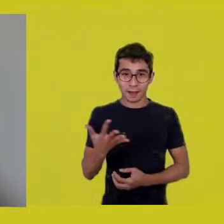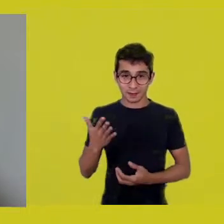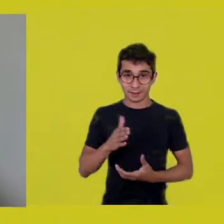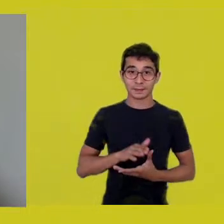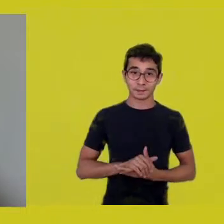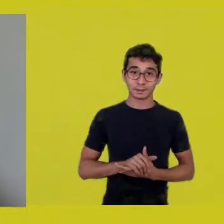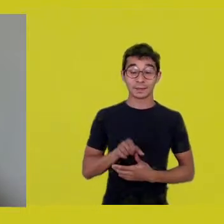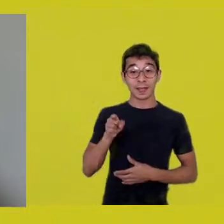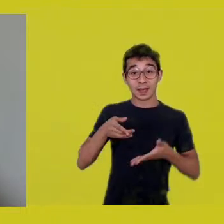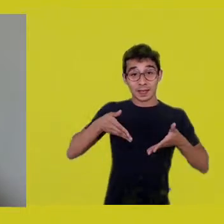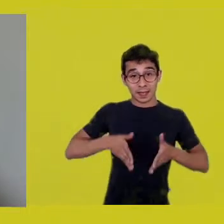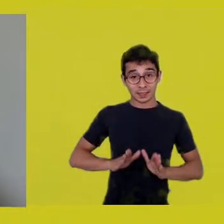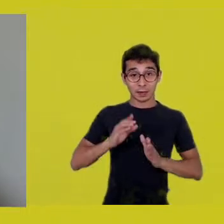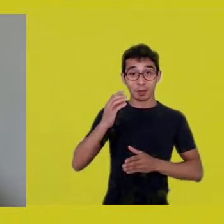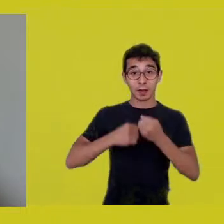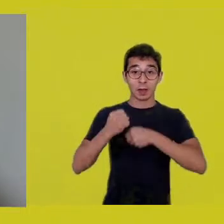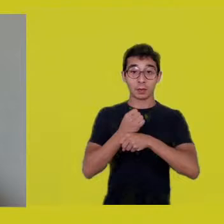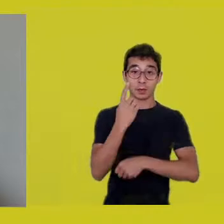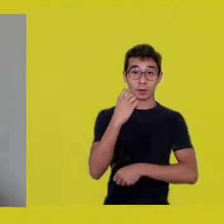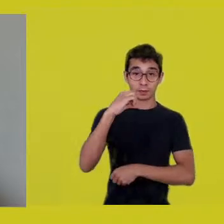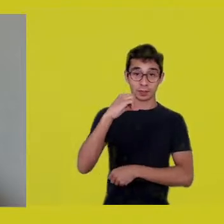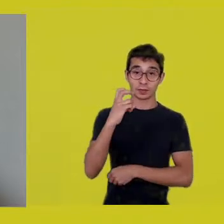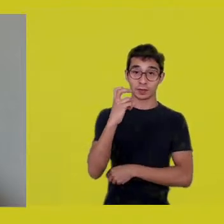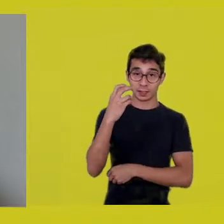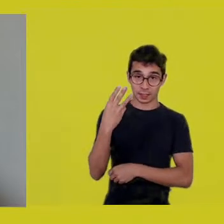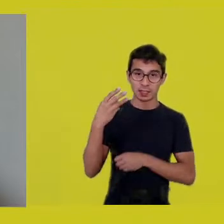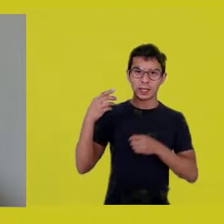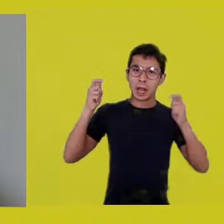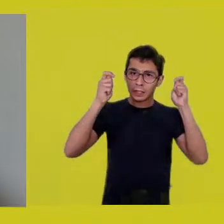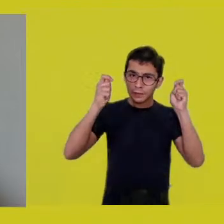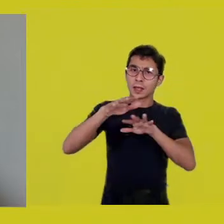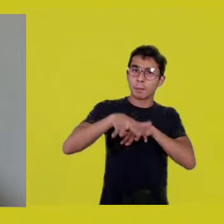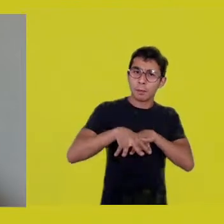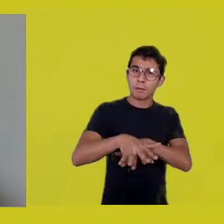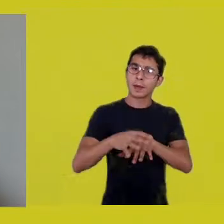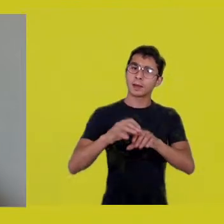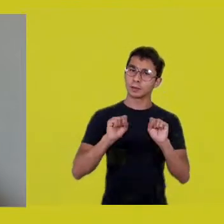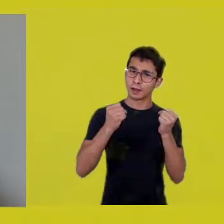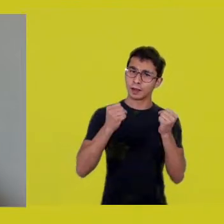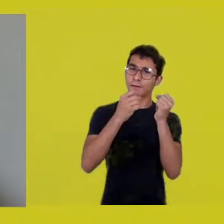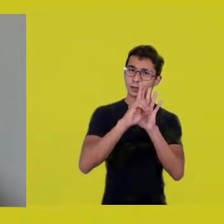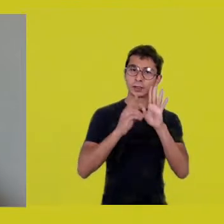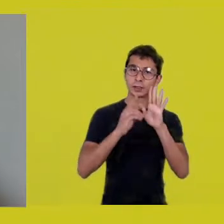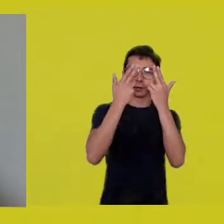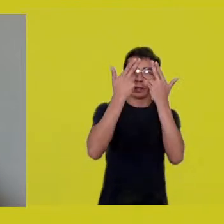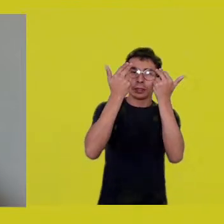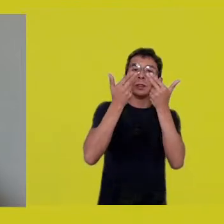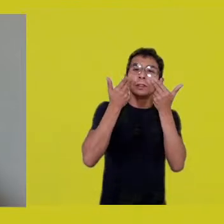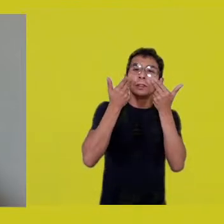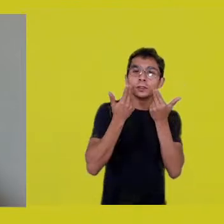in the social-environmental movement, in the defense of Native rights, he organized the Forest Peoples’ Alliance,